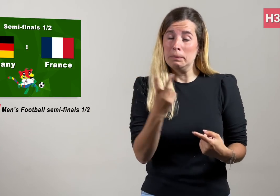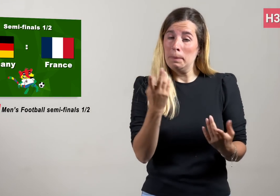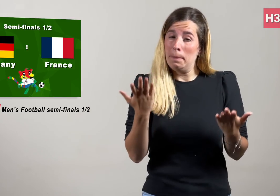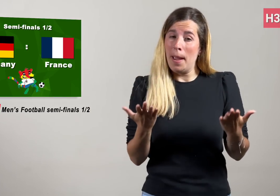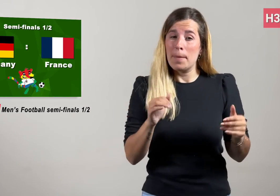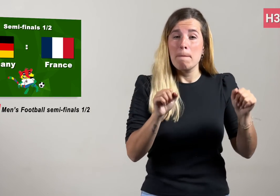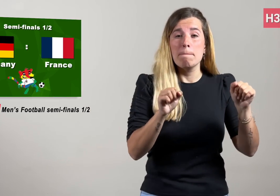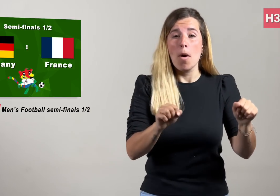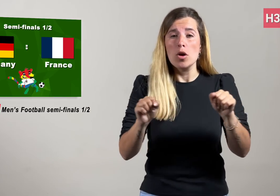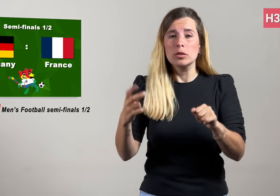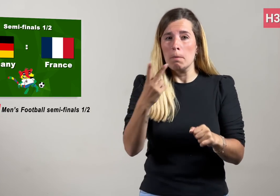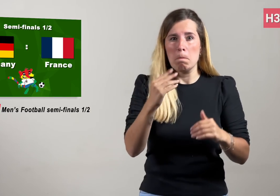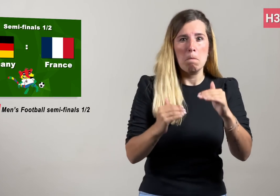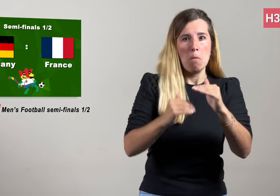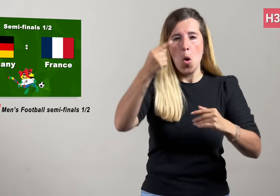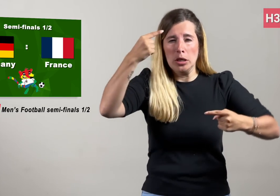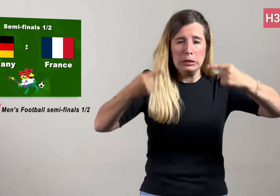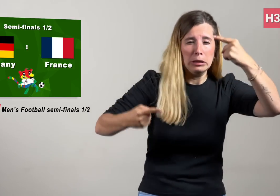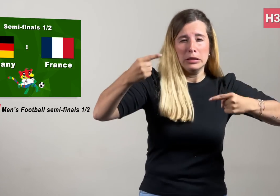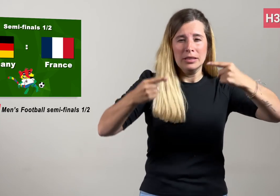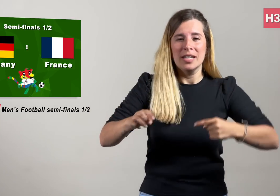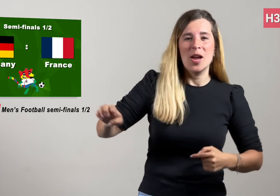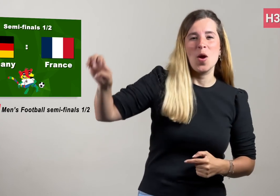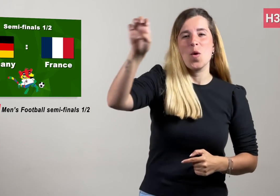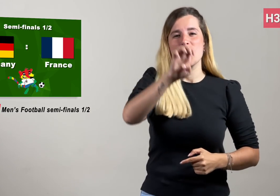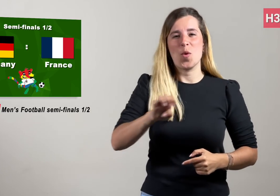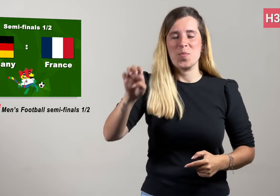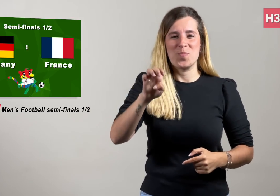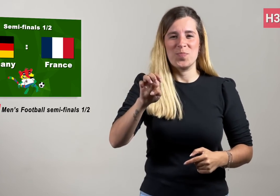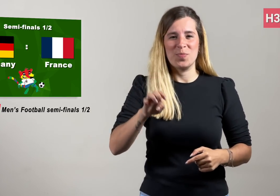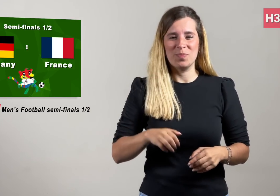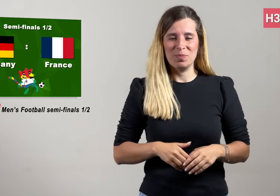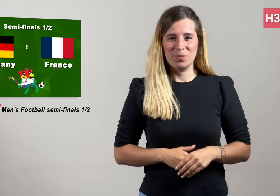potentially the most heated football rivalries in Europe.